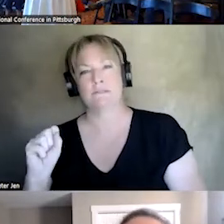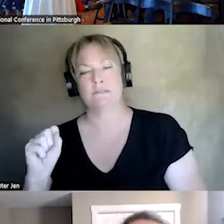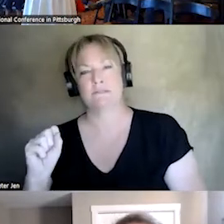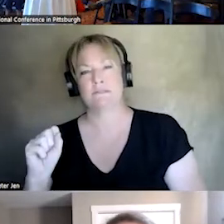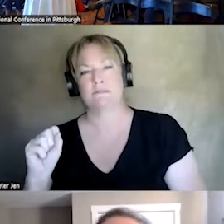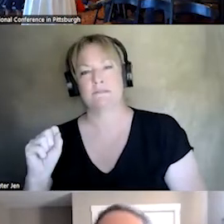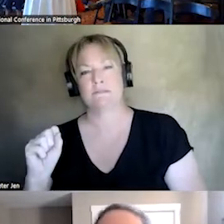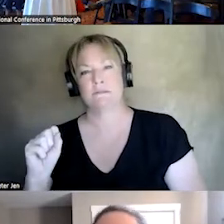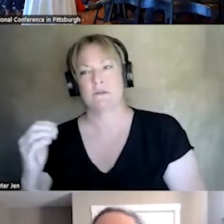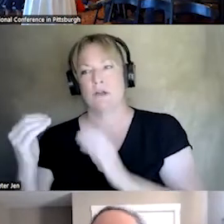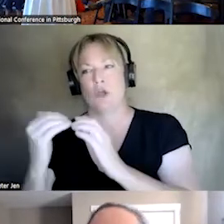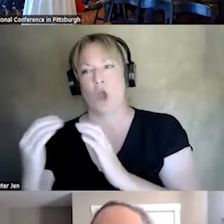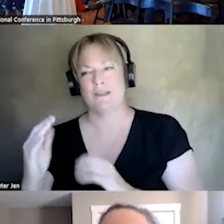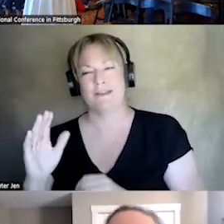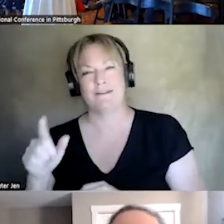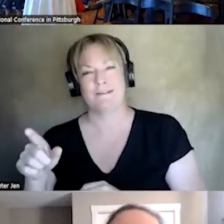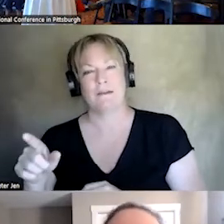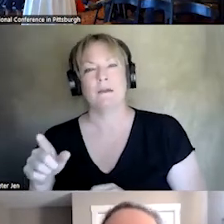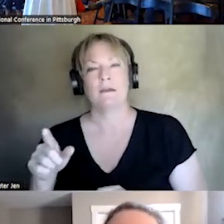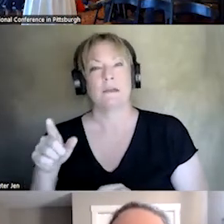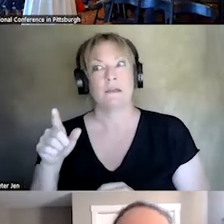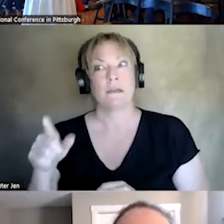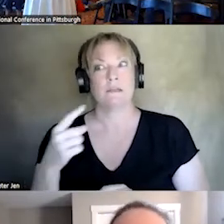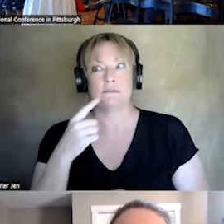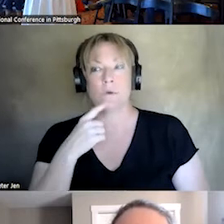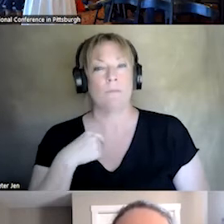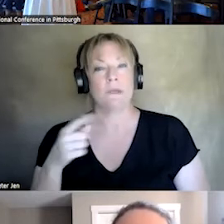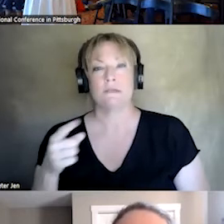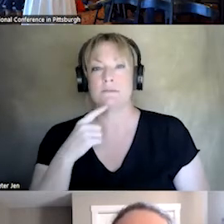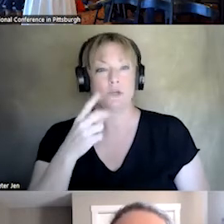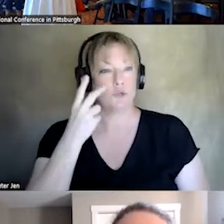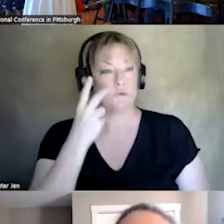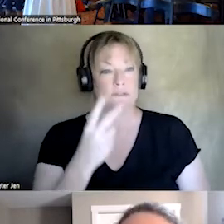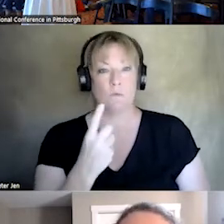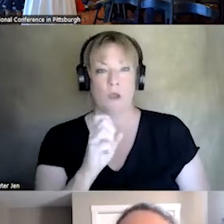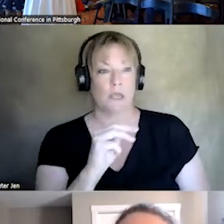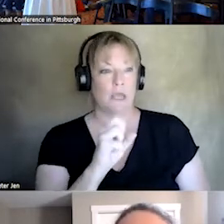COLLEAGUE OF YOUR GUYS, SO HE HAS SAID TO ME, YOU HAVE SEEN ONE EMS SYSTEM, YOU HAVE SEEN ONE EMS